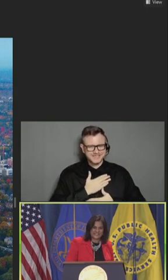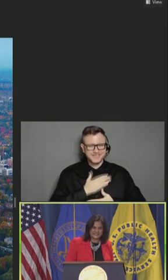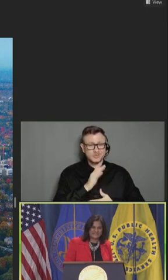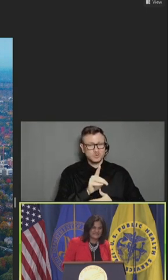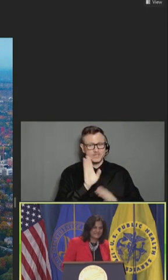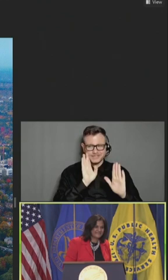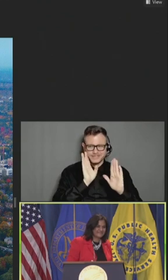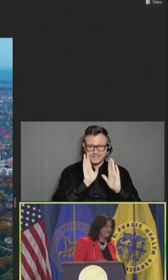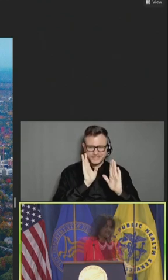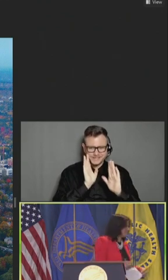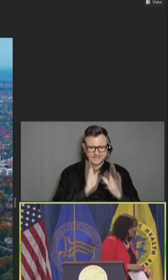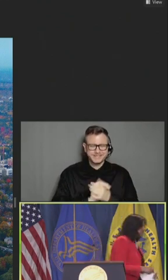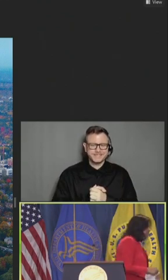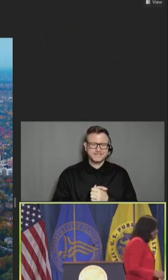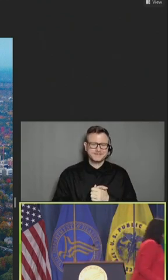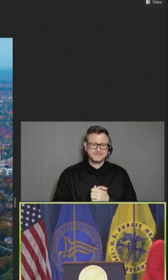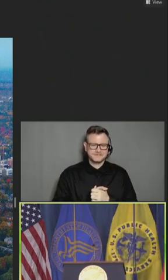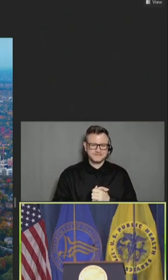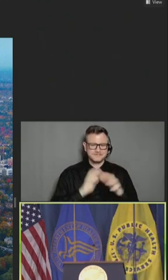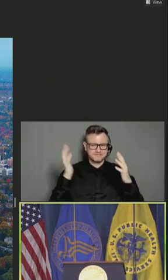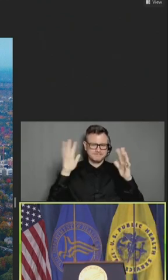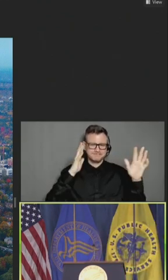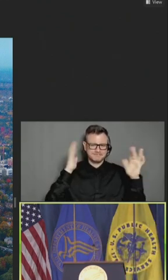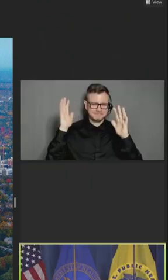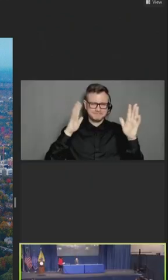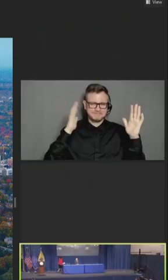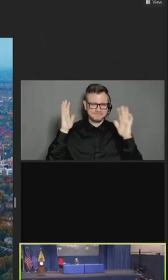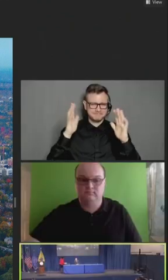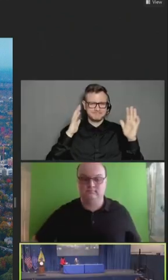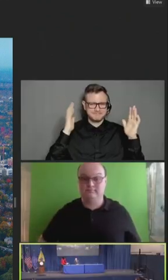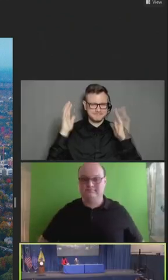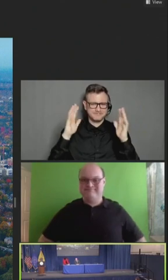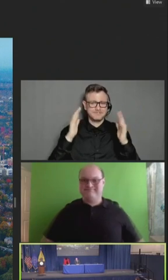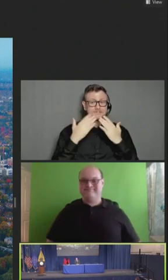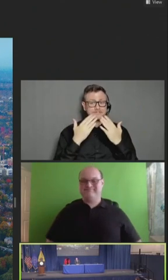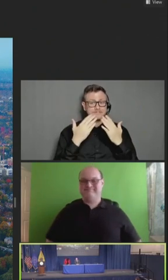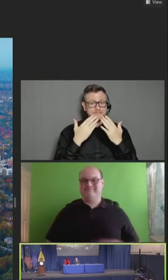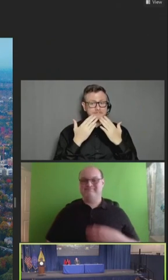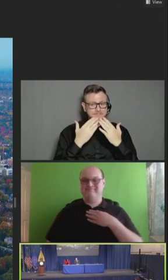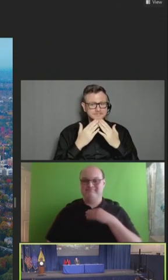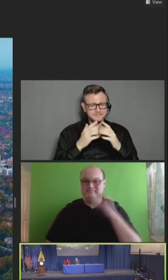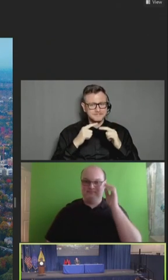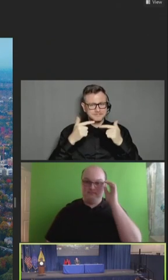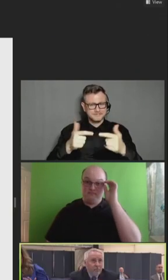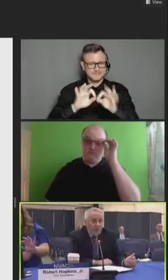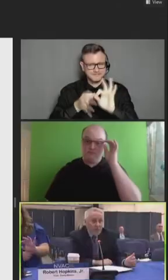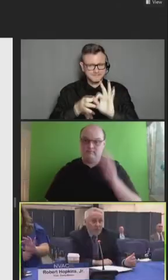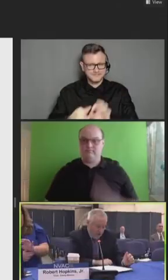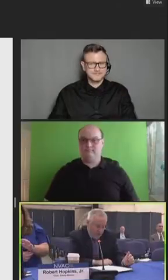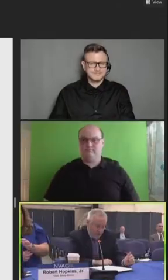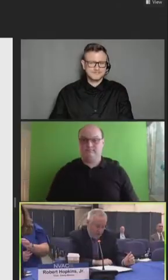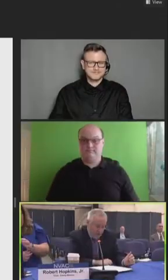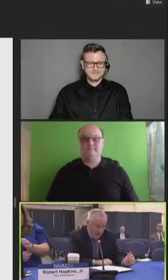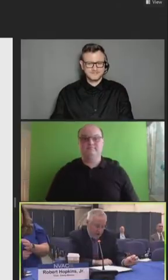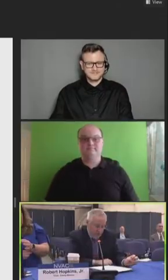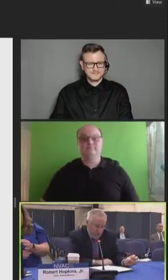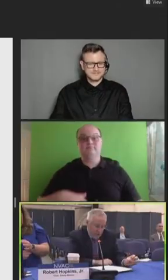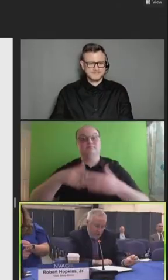Robert Hopkins, Jr.: Thank you, Dr. Malani. Our next presenter is Dr. James Lewis from